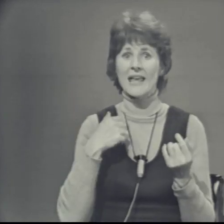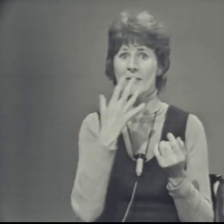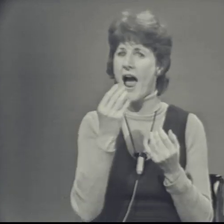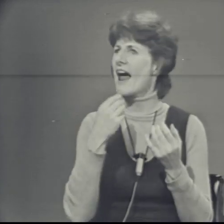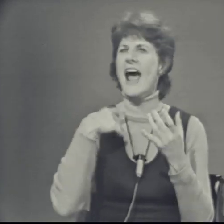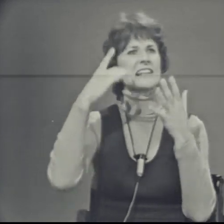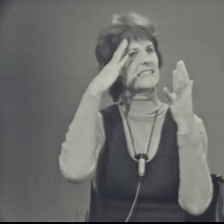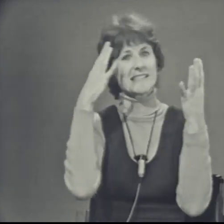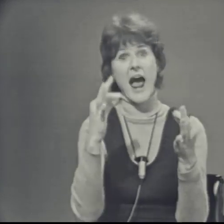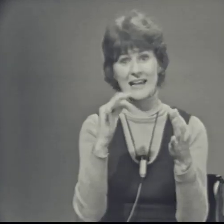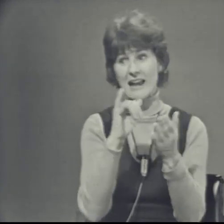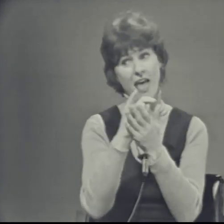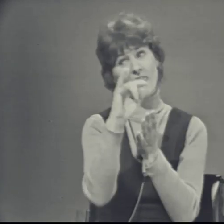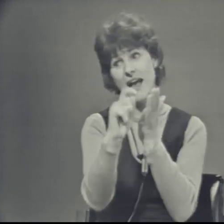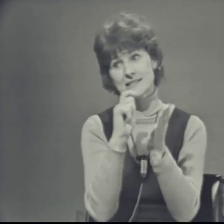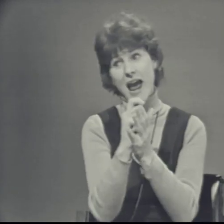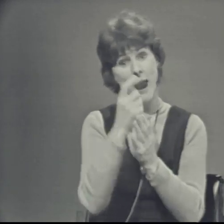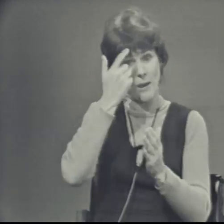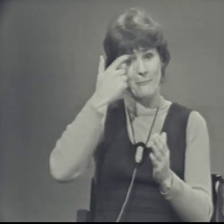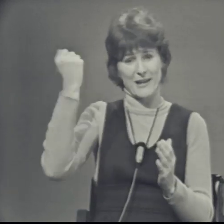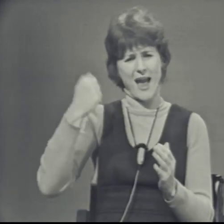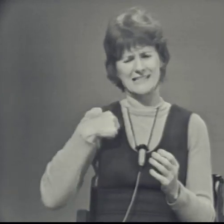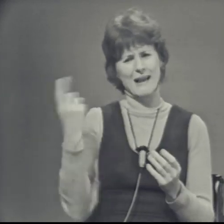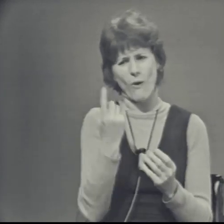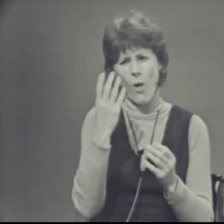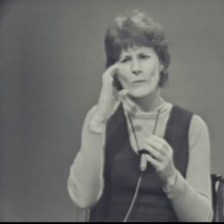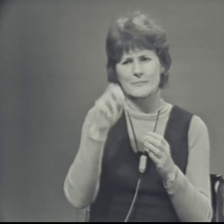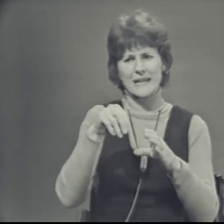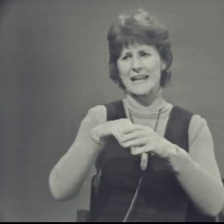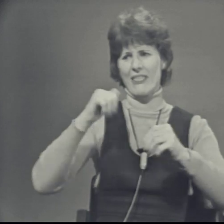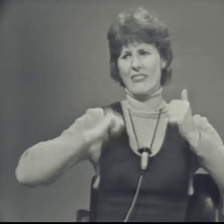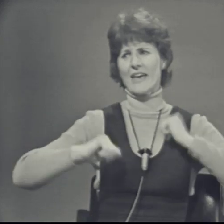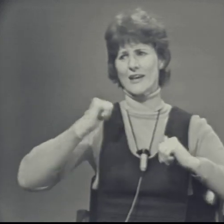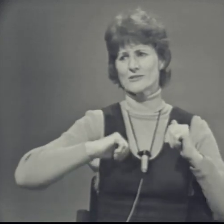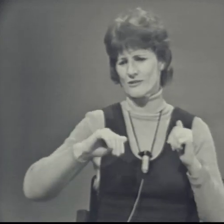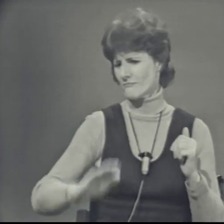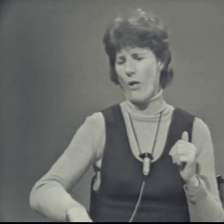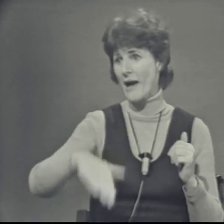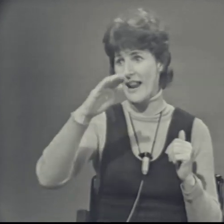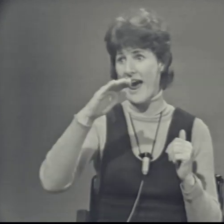and I decided at that time, because I'd always been in theatre all my life,